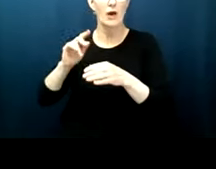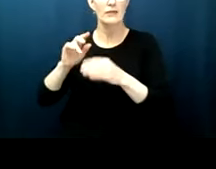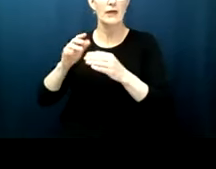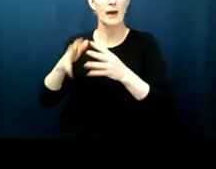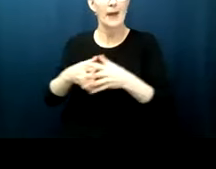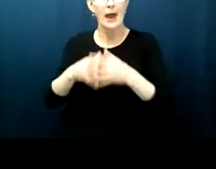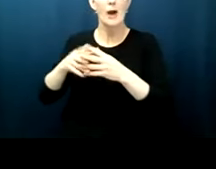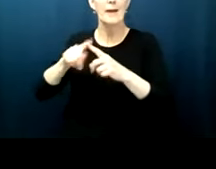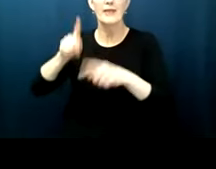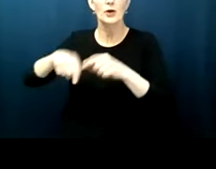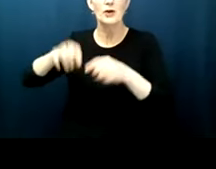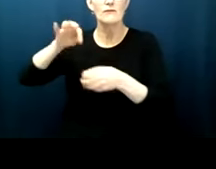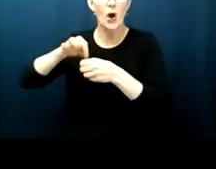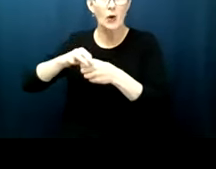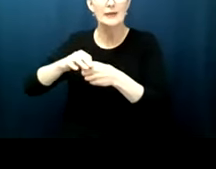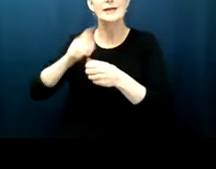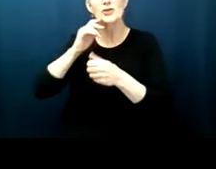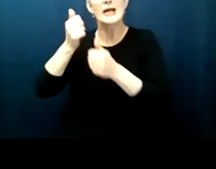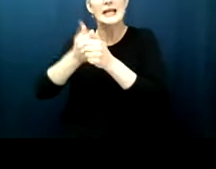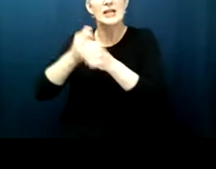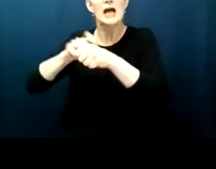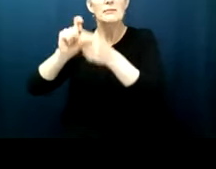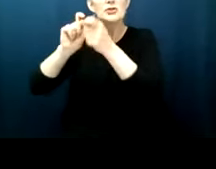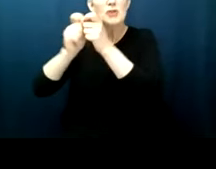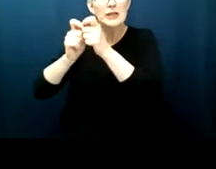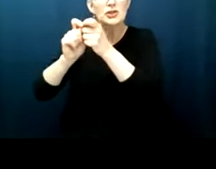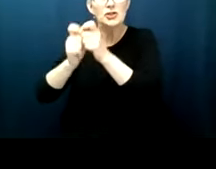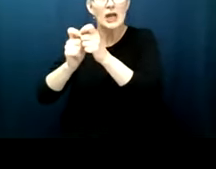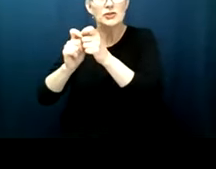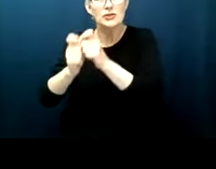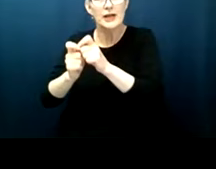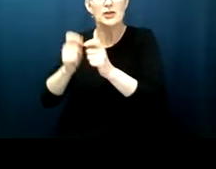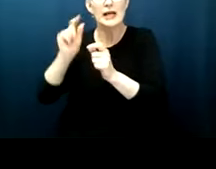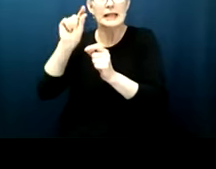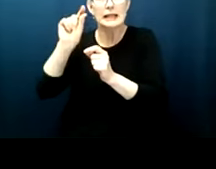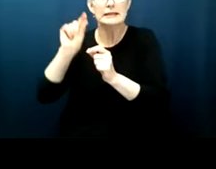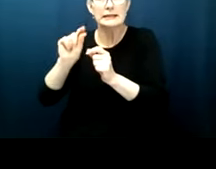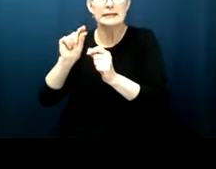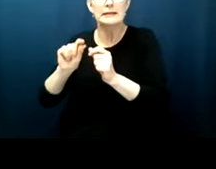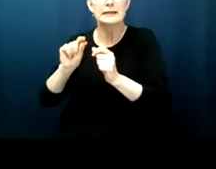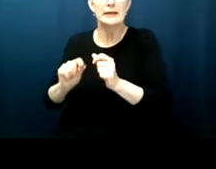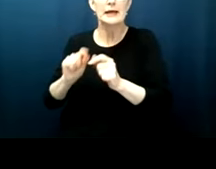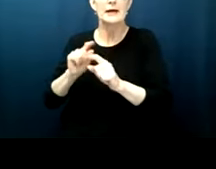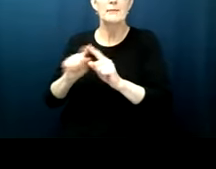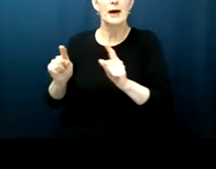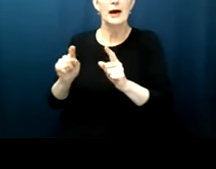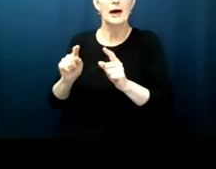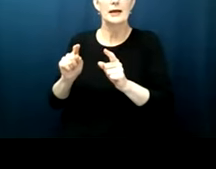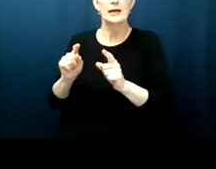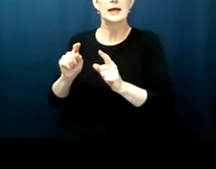race sex age etc uh the caveats are all about motivation so there are limitations